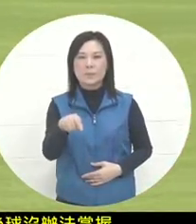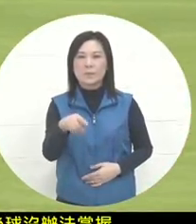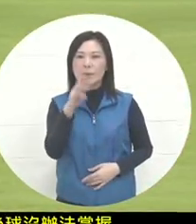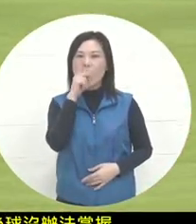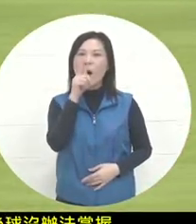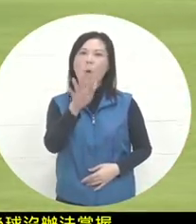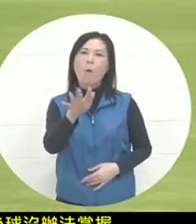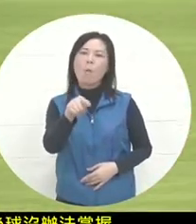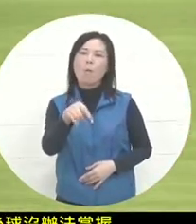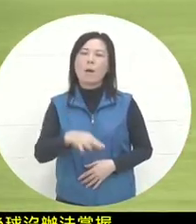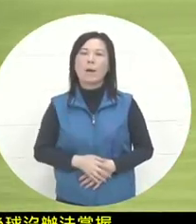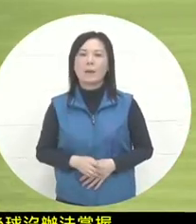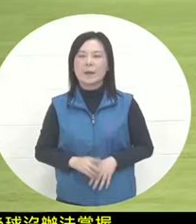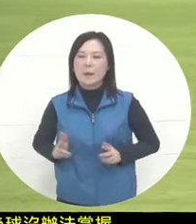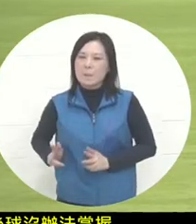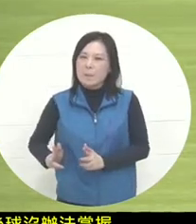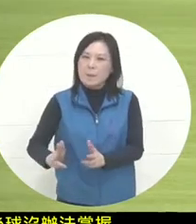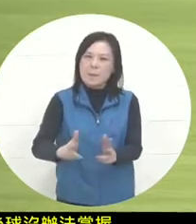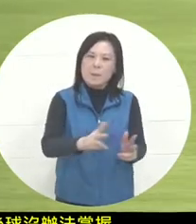caused the Benzes to run all the way to third base.